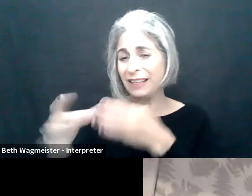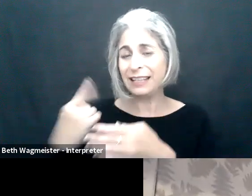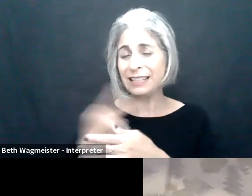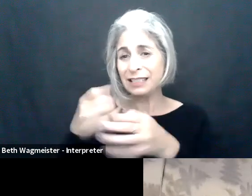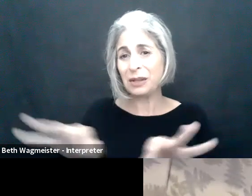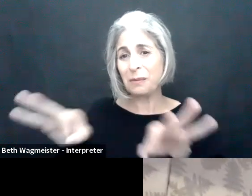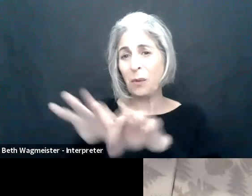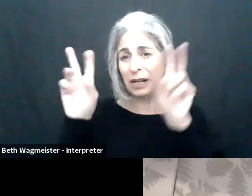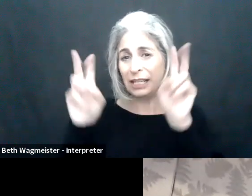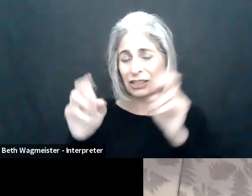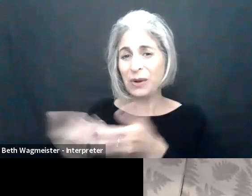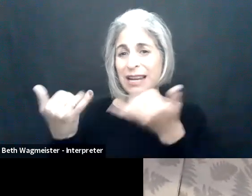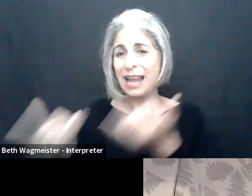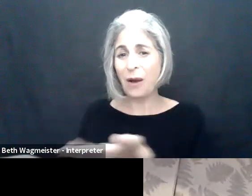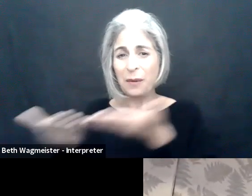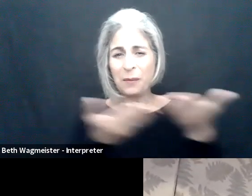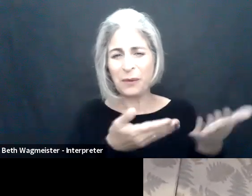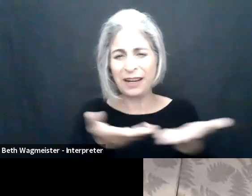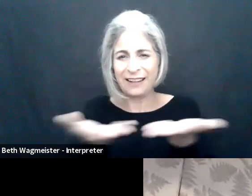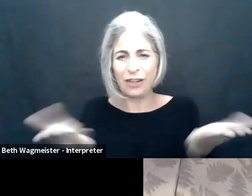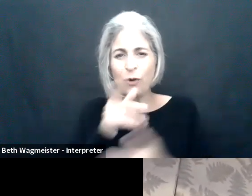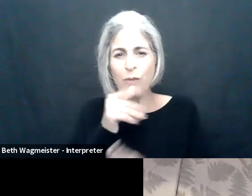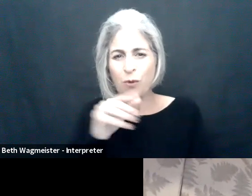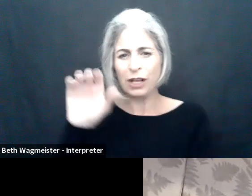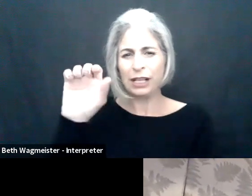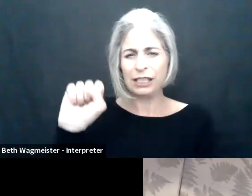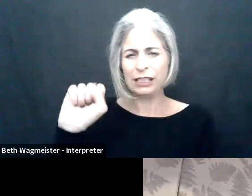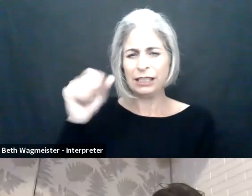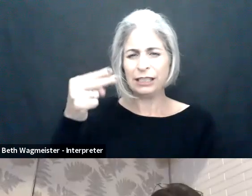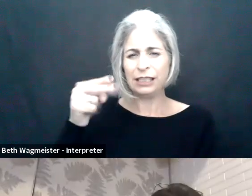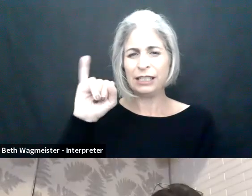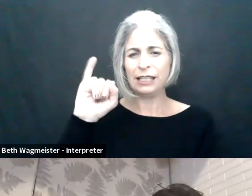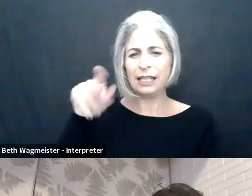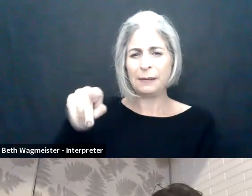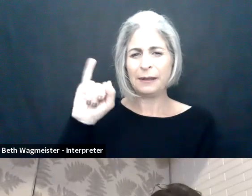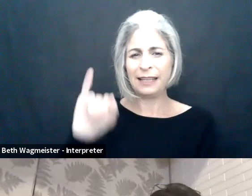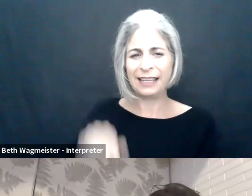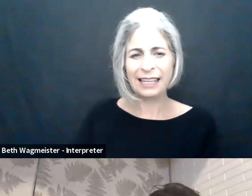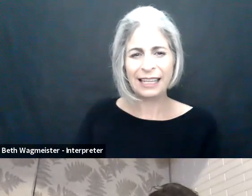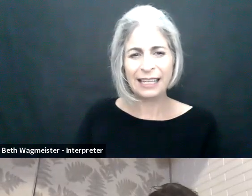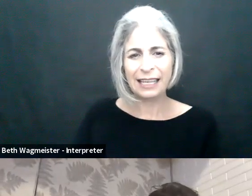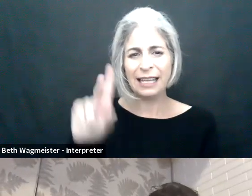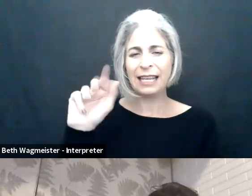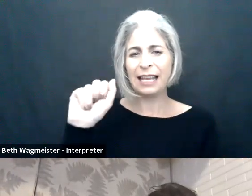Assistant Secretary Jennifer. Thank you for spending the time on this important issue. So I'd like to bring to the floor